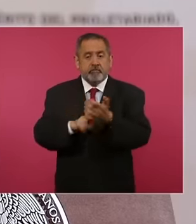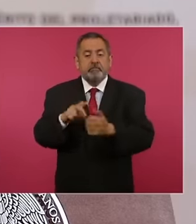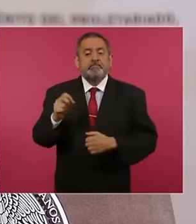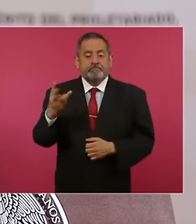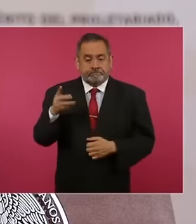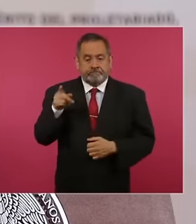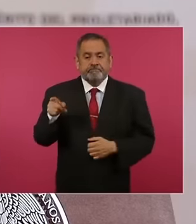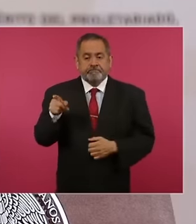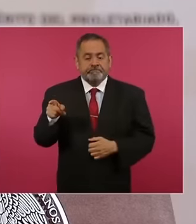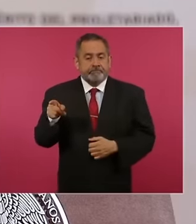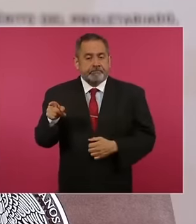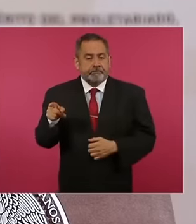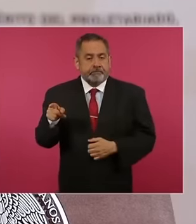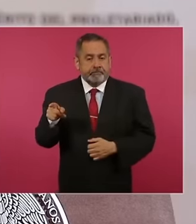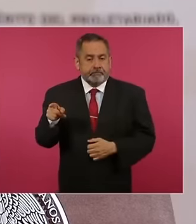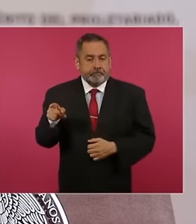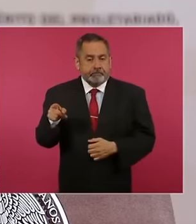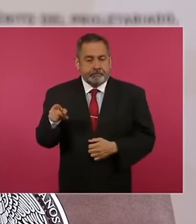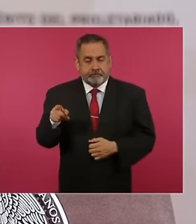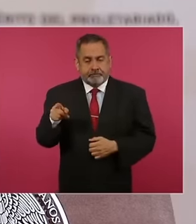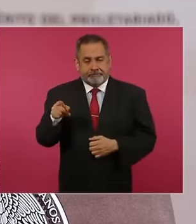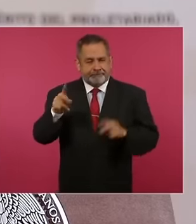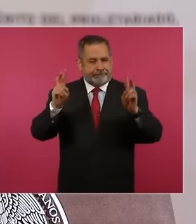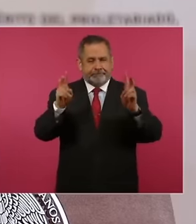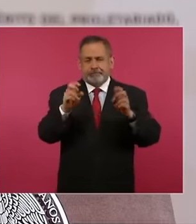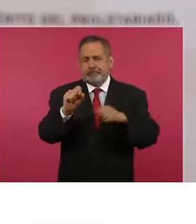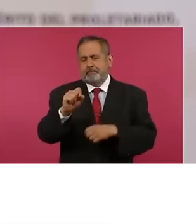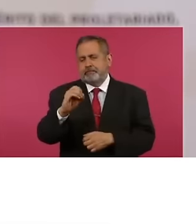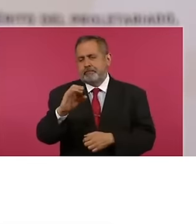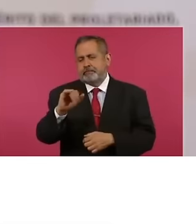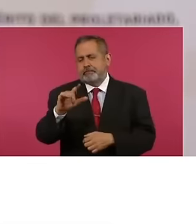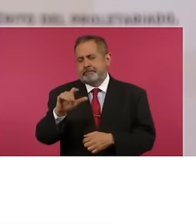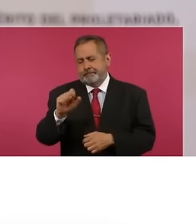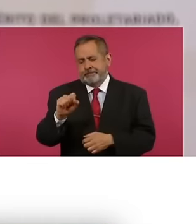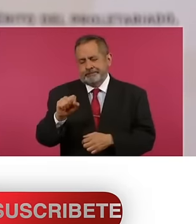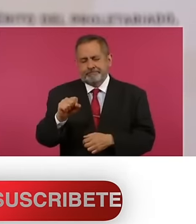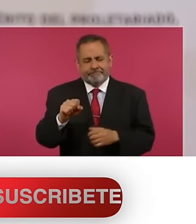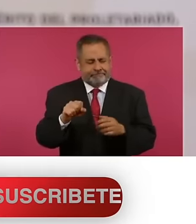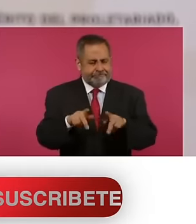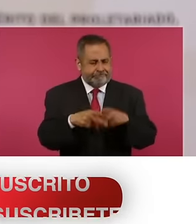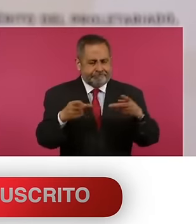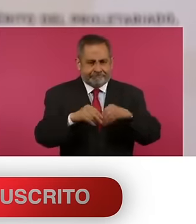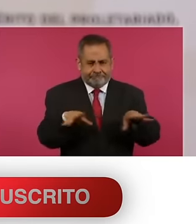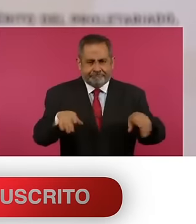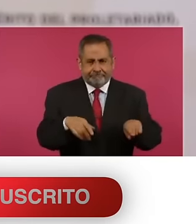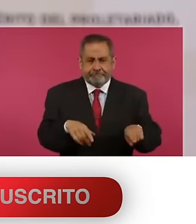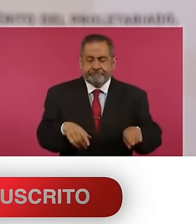in the section on social issues, elections or politics, this information, it must be said,